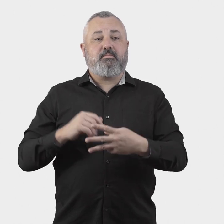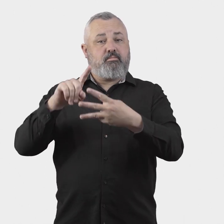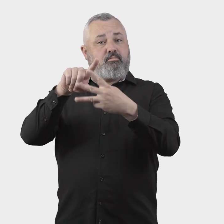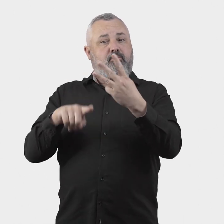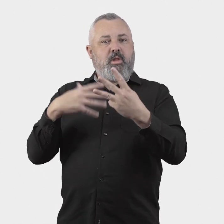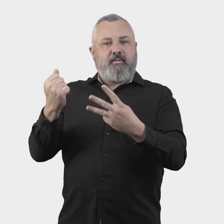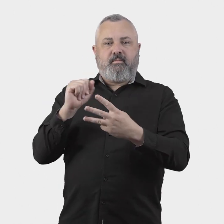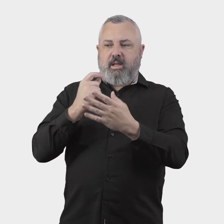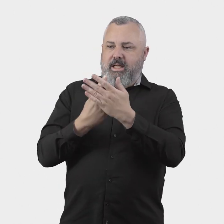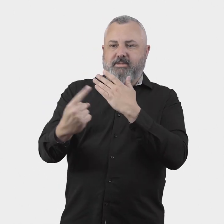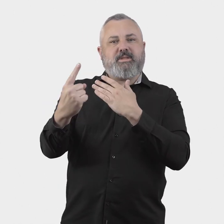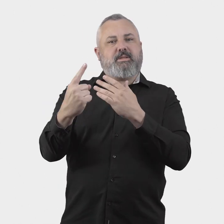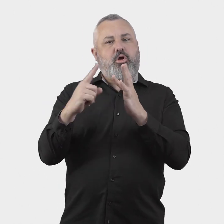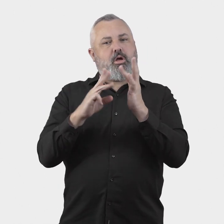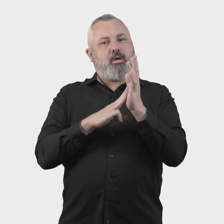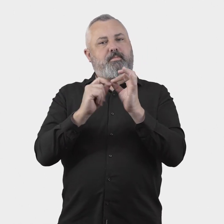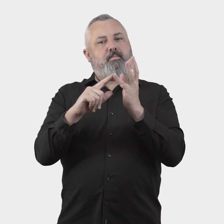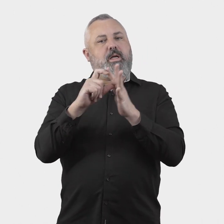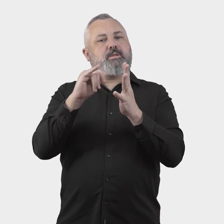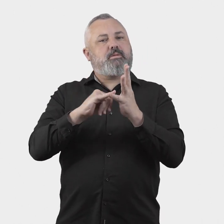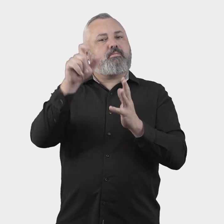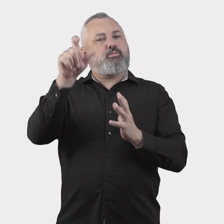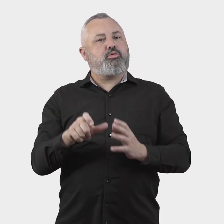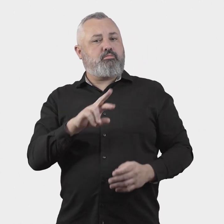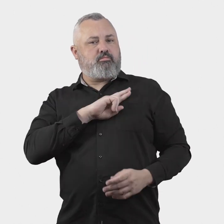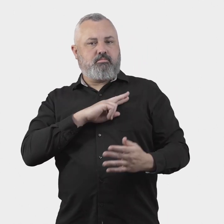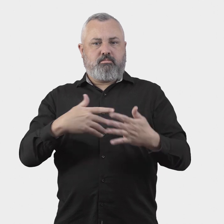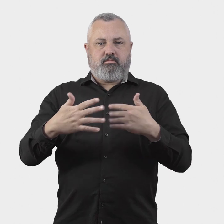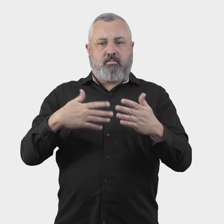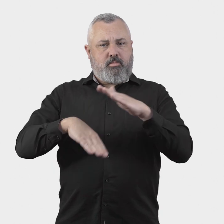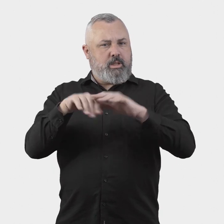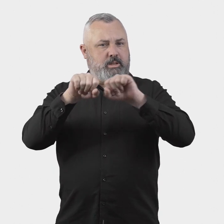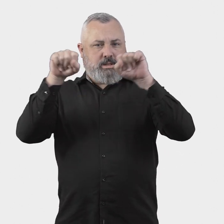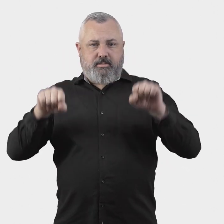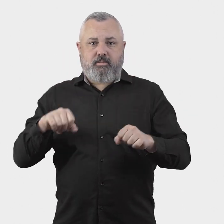An independent ombudsperson (except for the EWOWA), responsible for the day-to-day